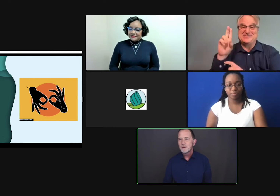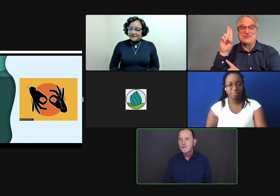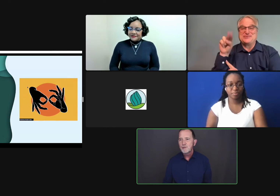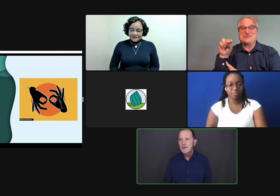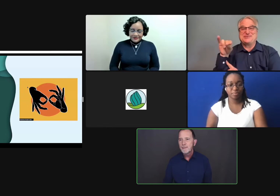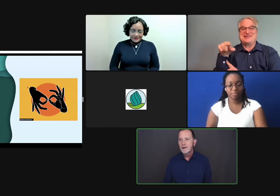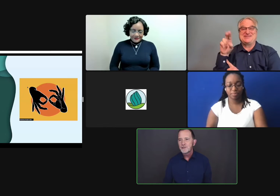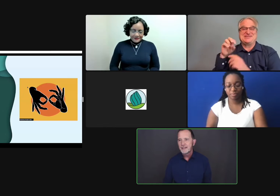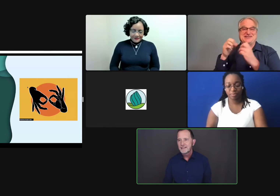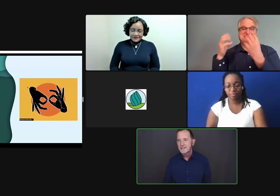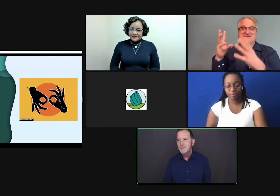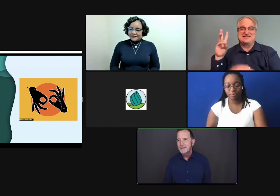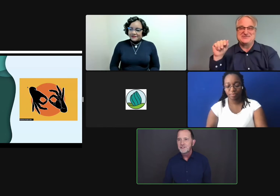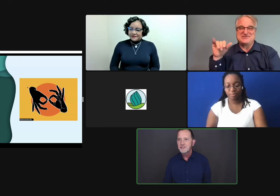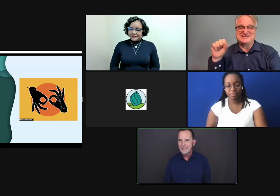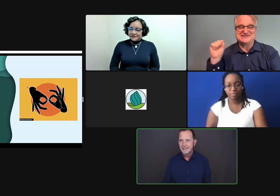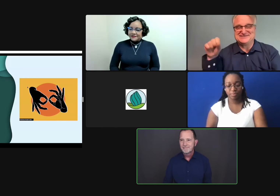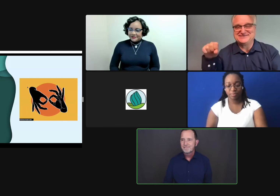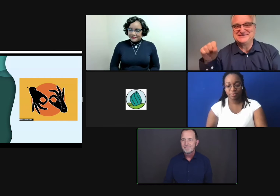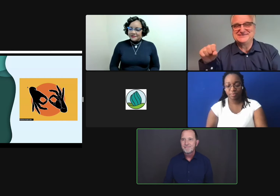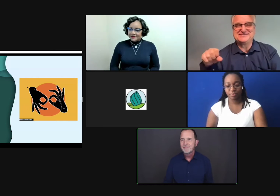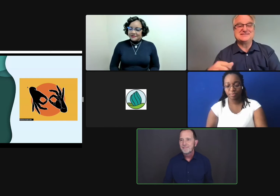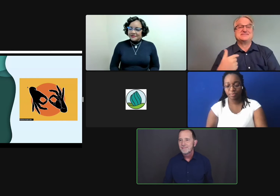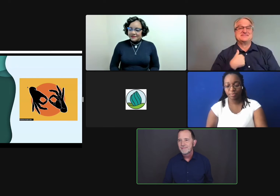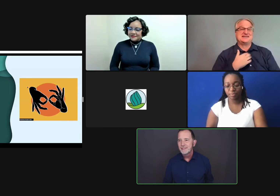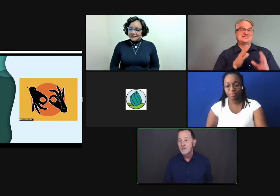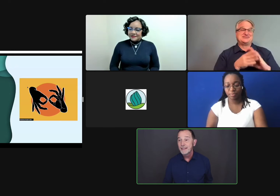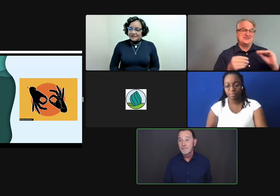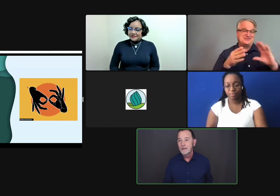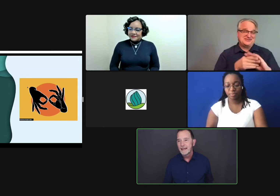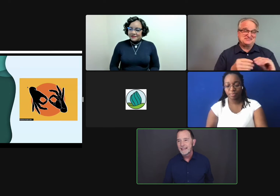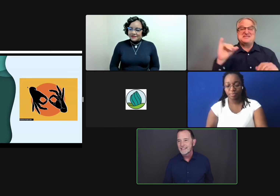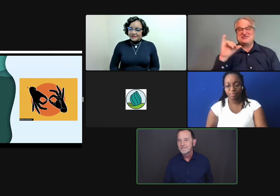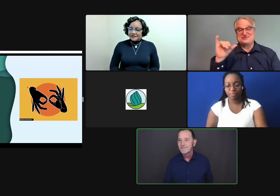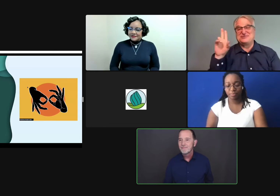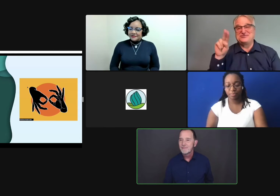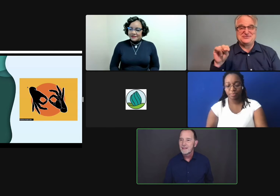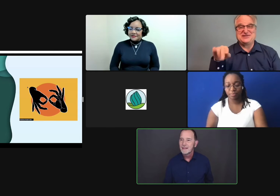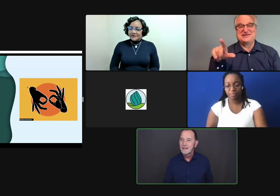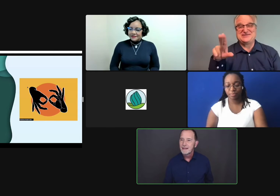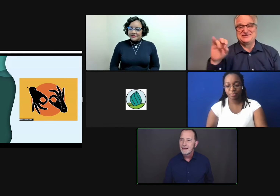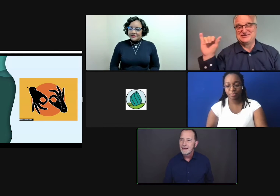So we've learned a bit about Aundrea's unique journey, unique in many ways.